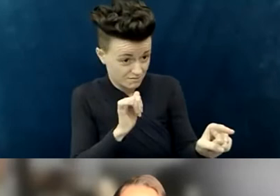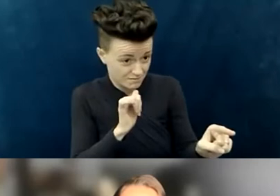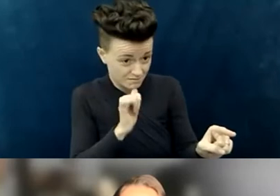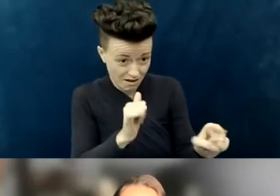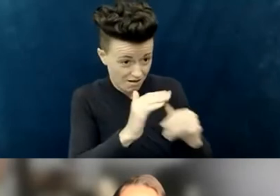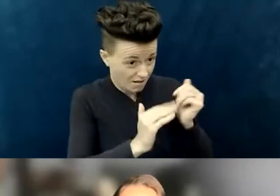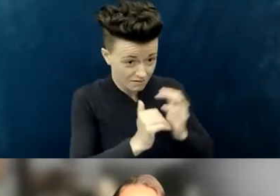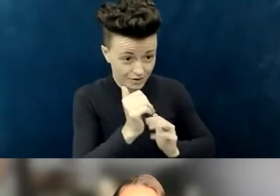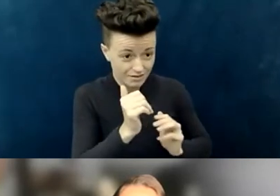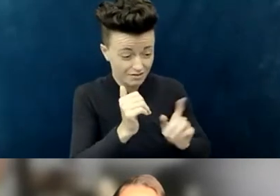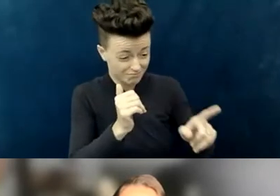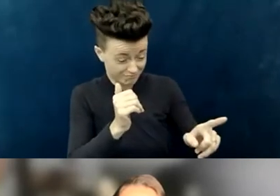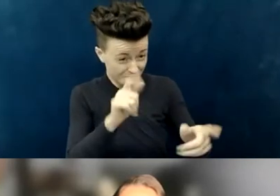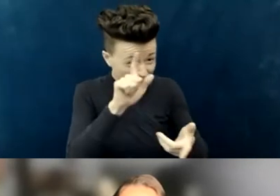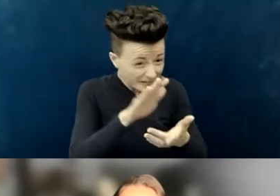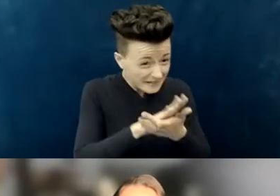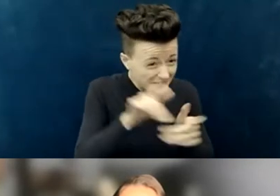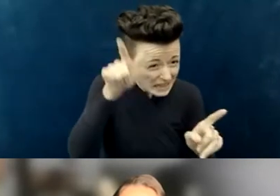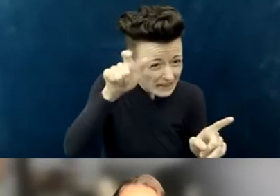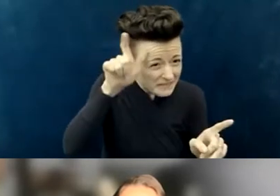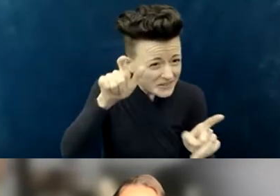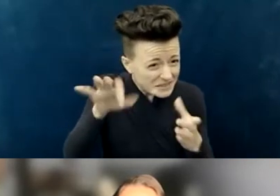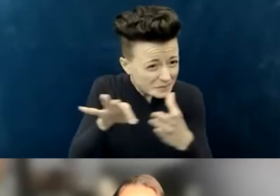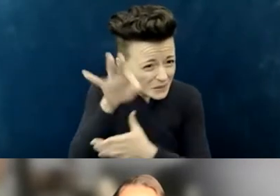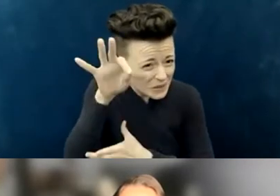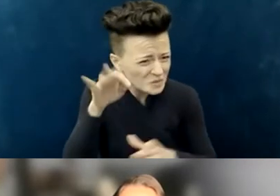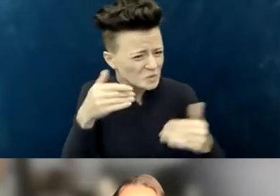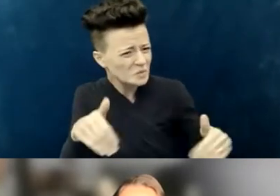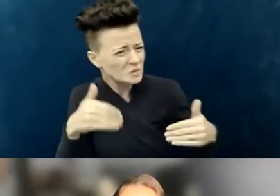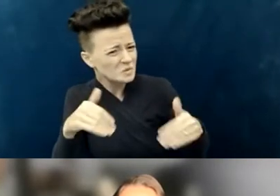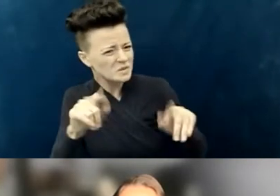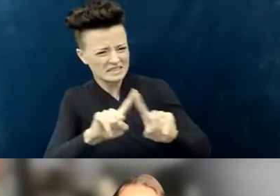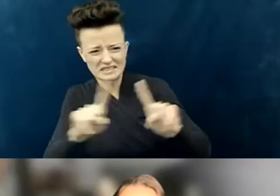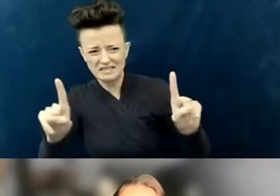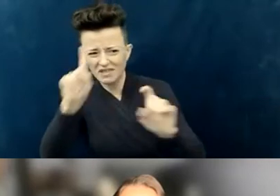that didn't have the same gospel vision that Jesus does.